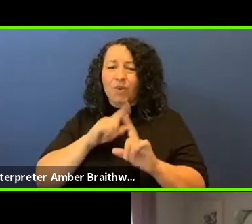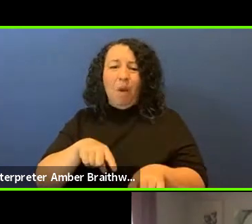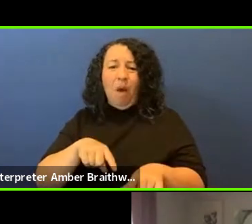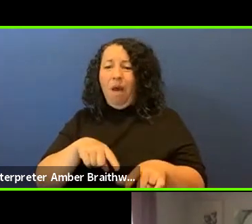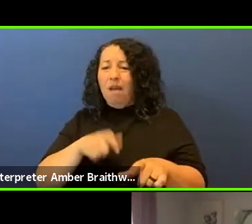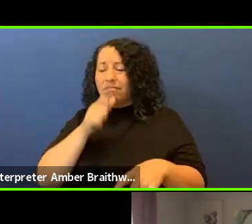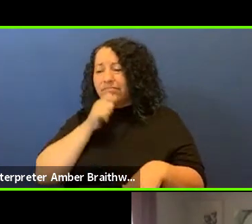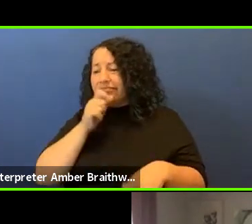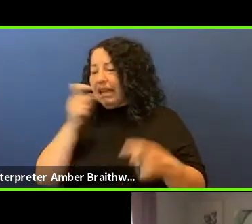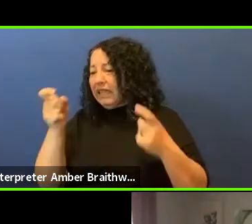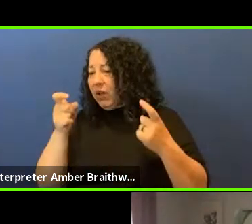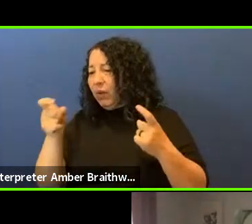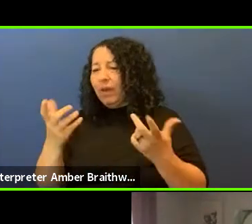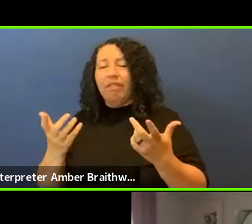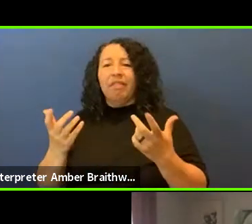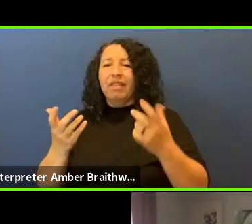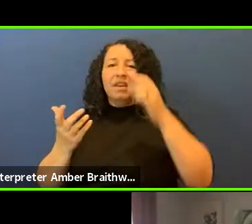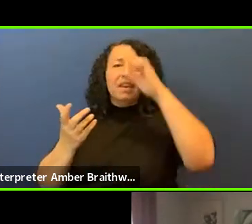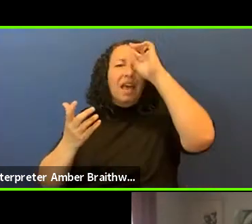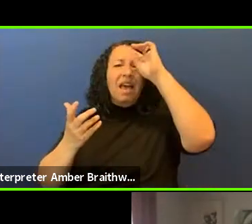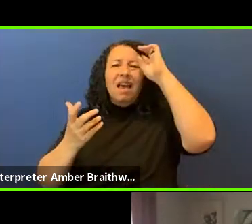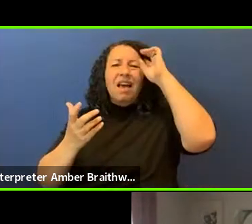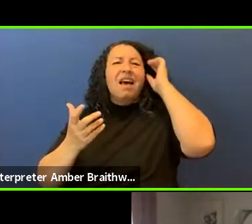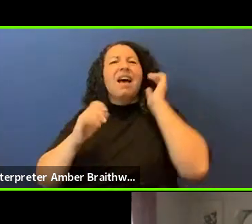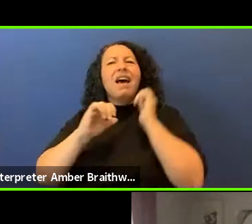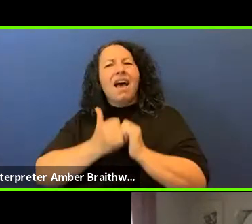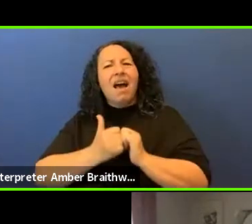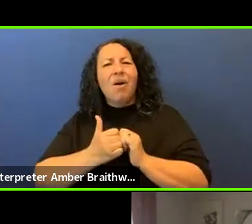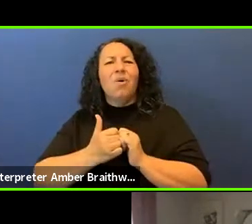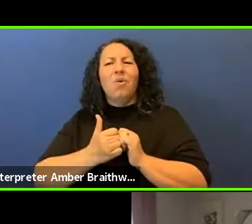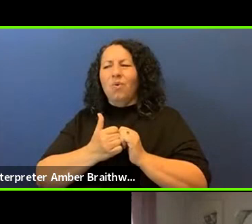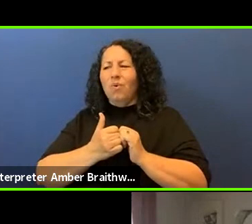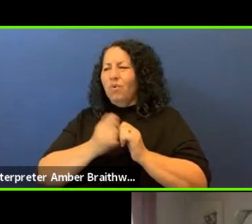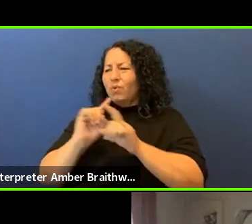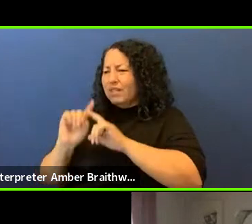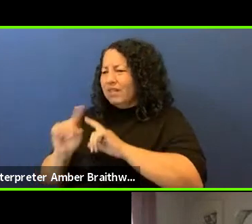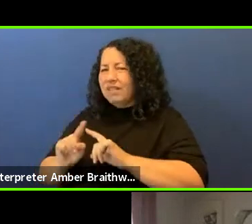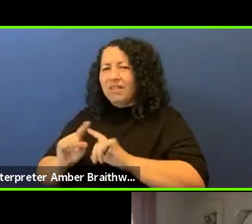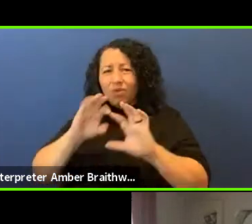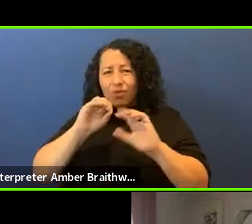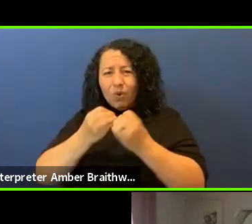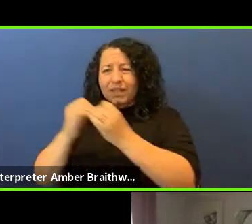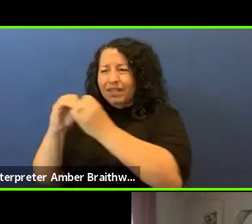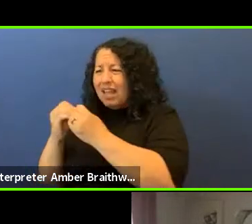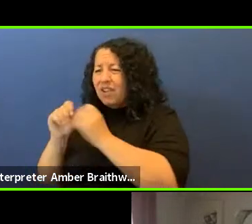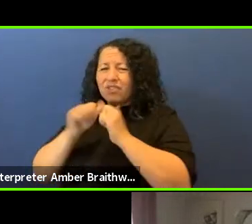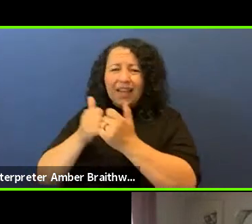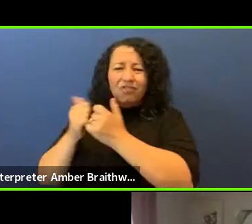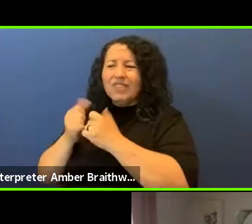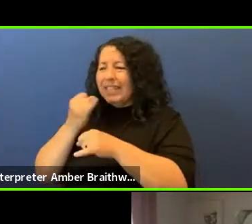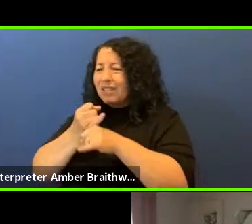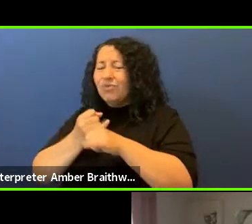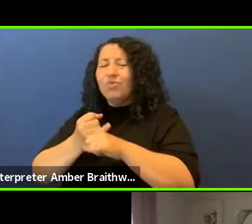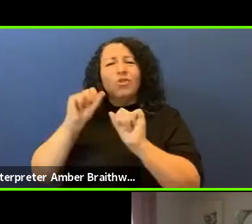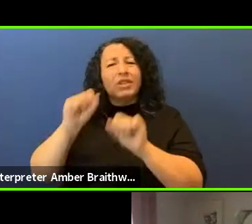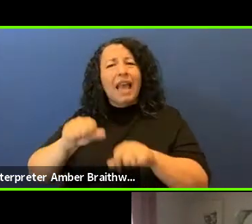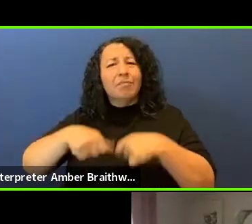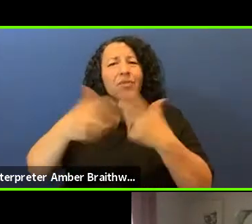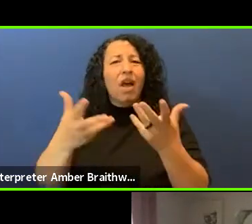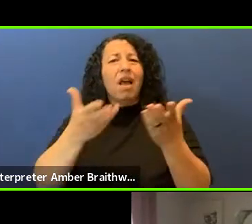and how institutions can be of service and how they can also